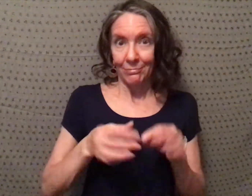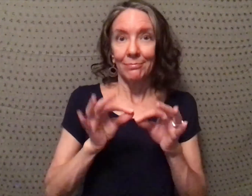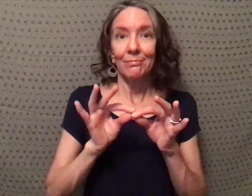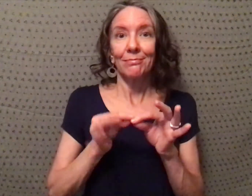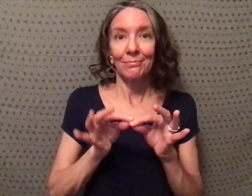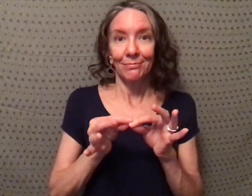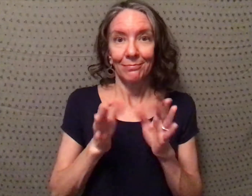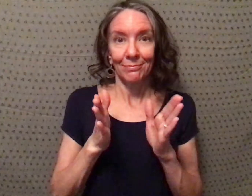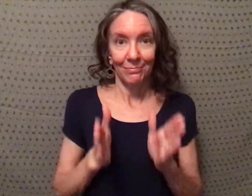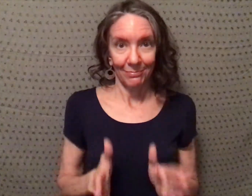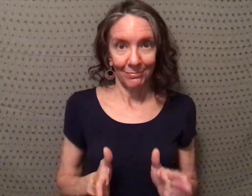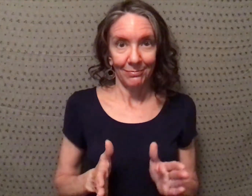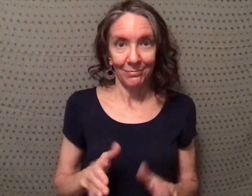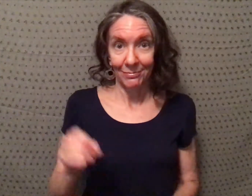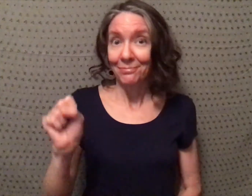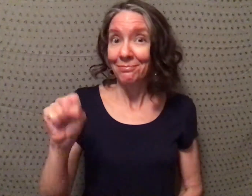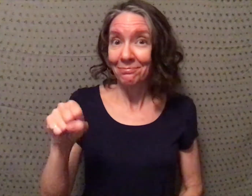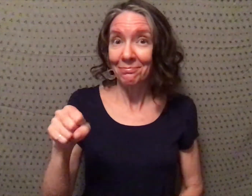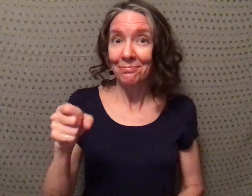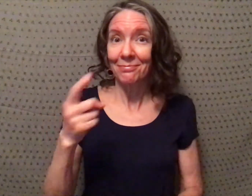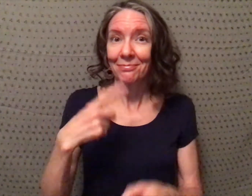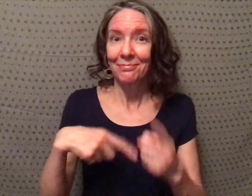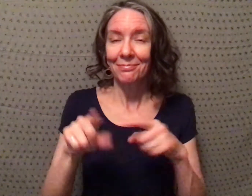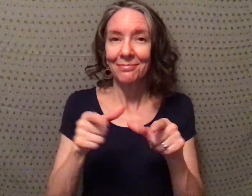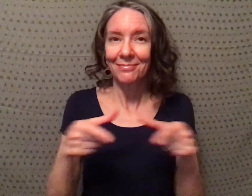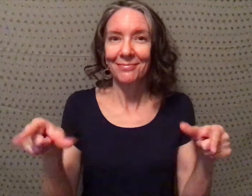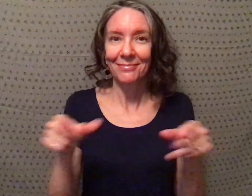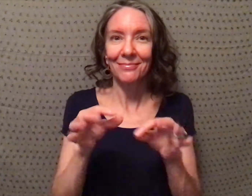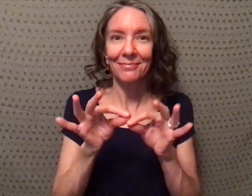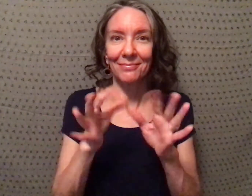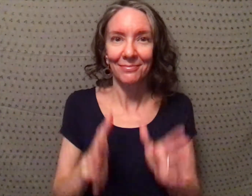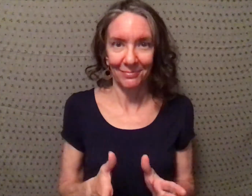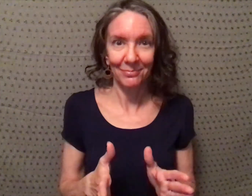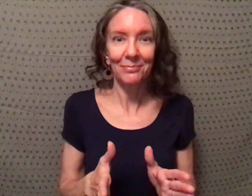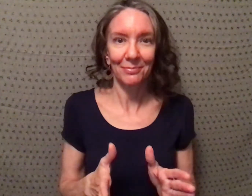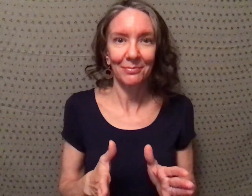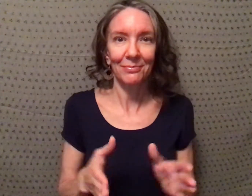I'm an interpreter - yeah, I'm a sign language interpreter,